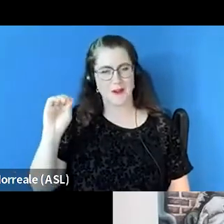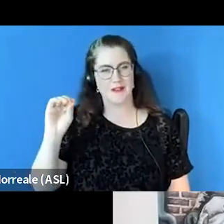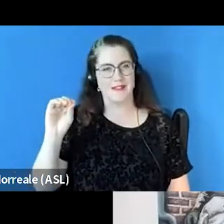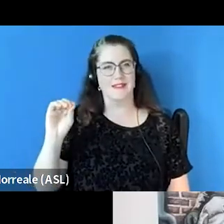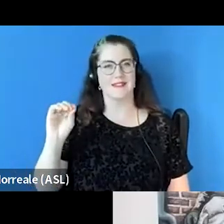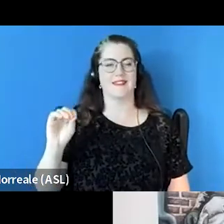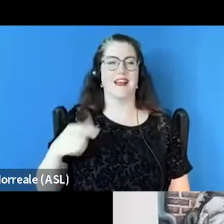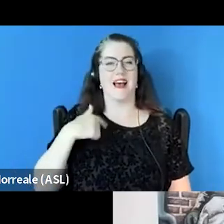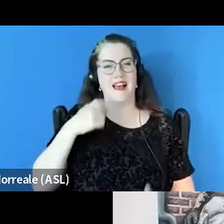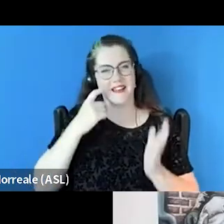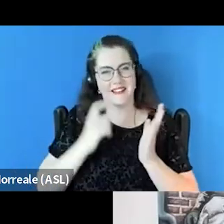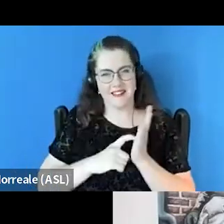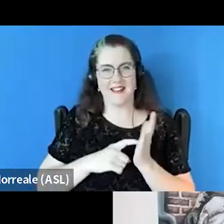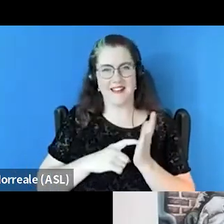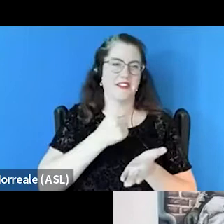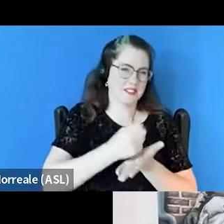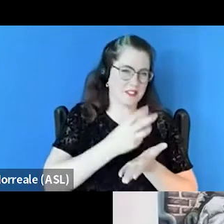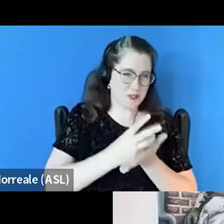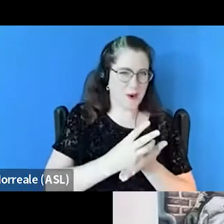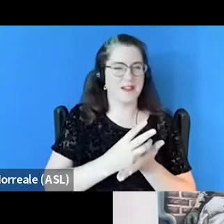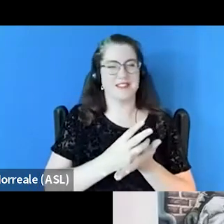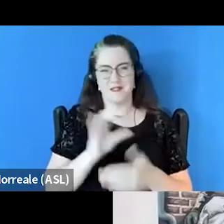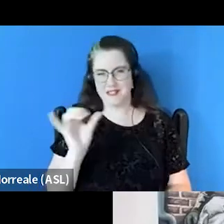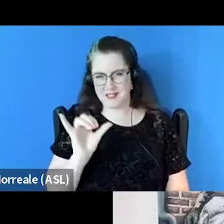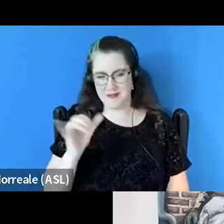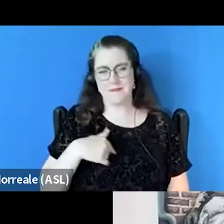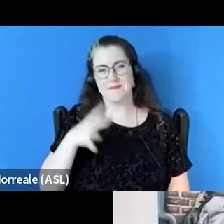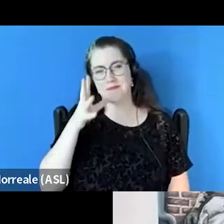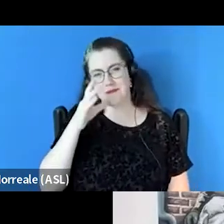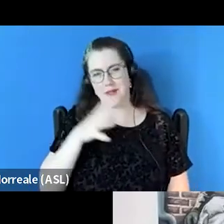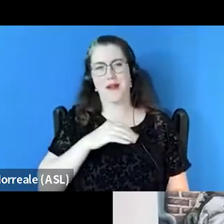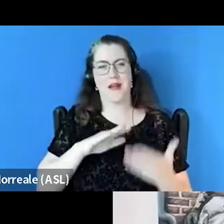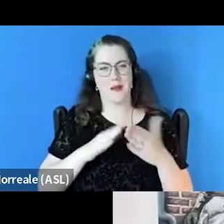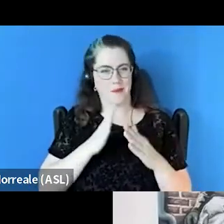identify as a social worker also by trade and a mother and community advocate.